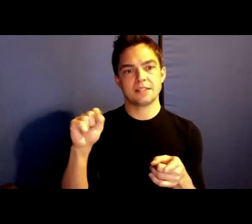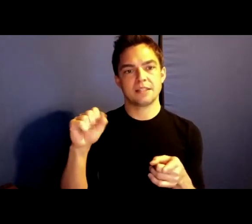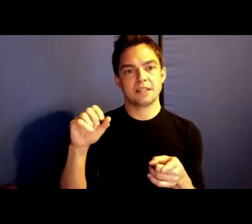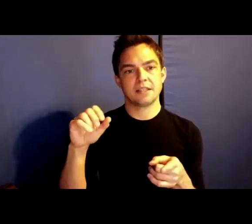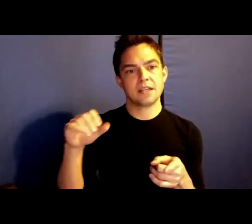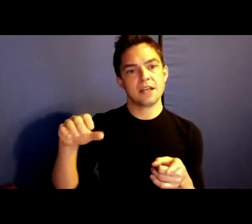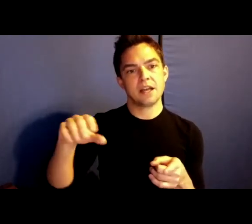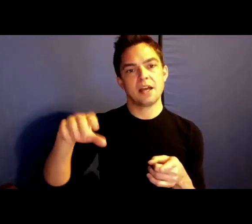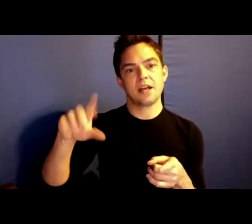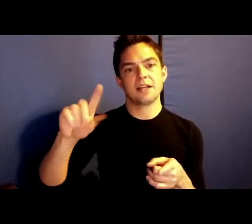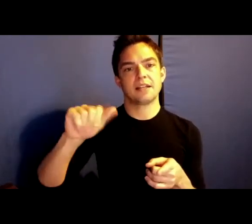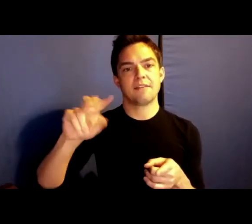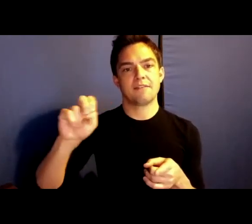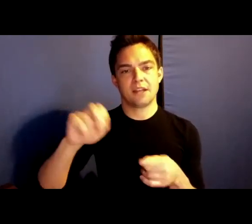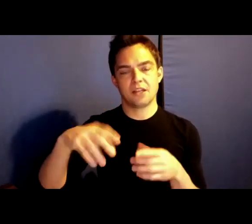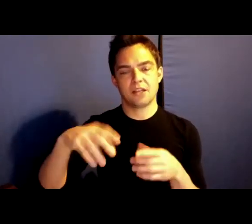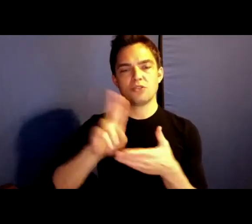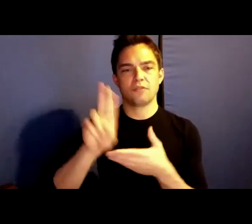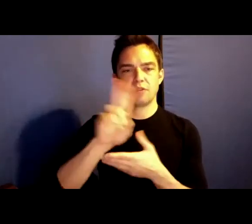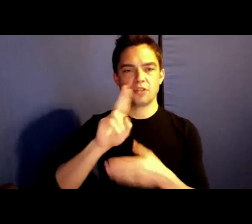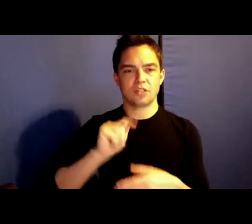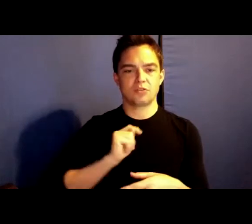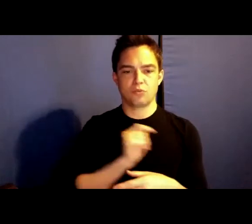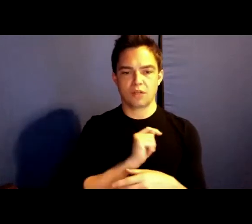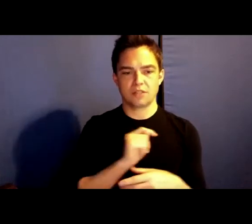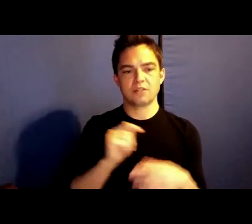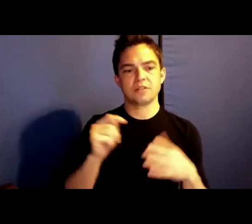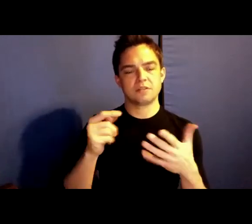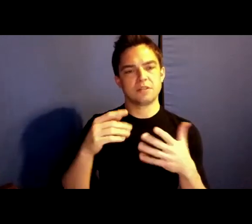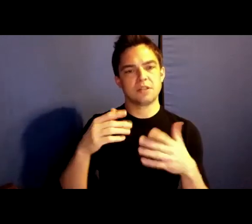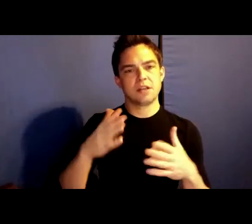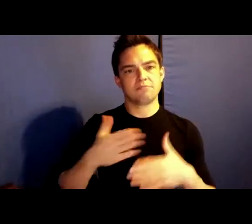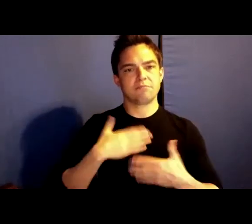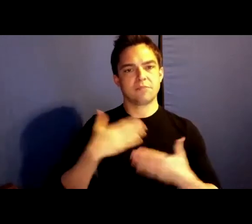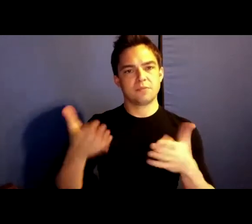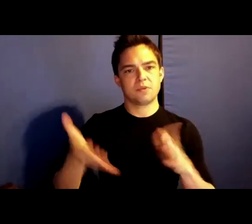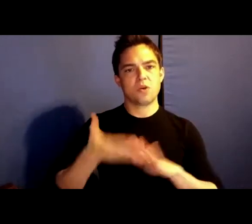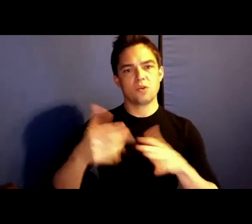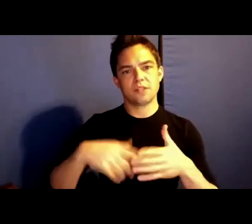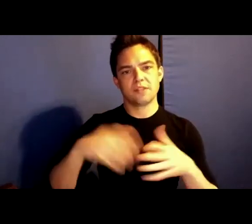It is my pleasure to host this forum in celebration of Julietta Singh's The Breaks.